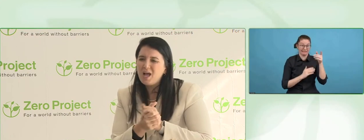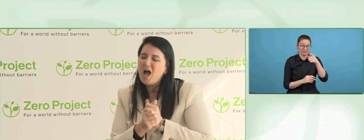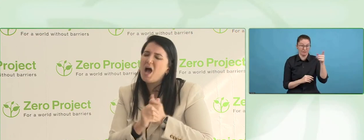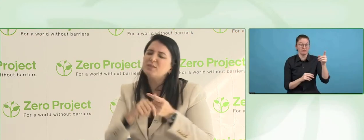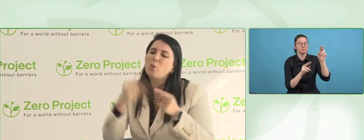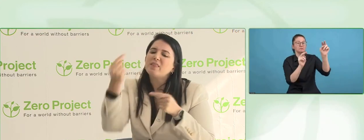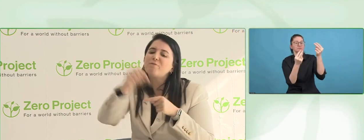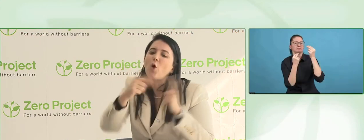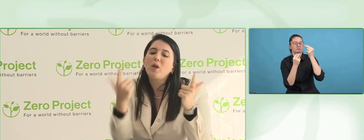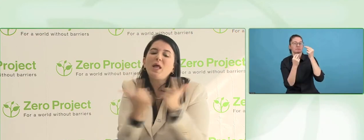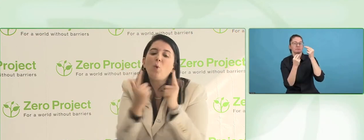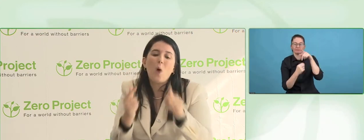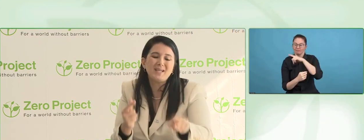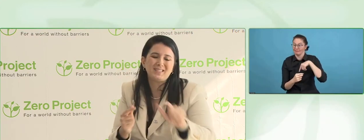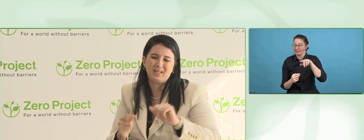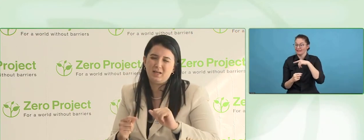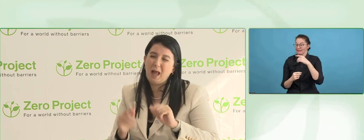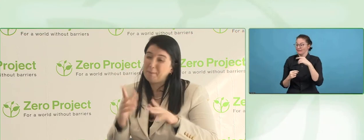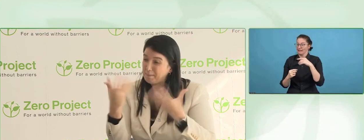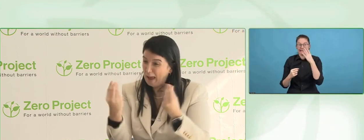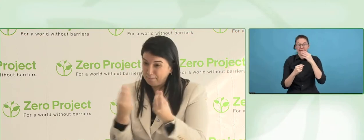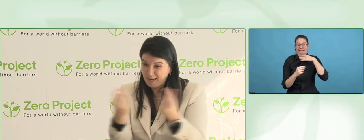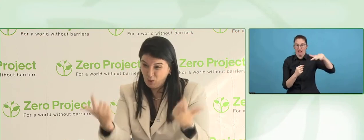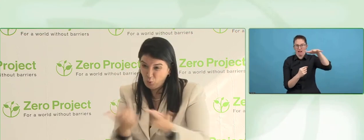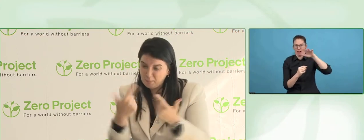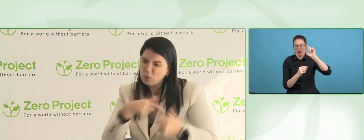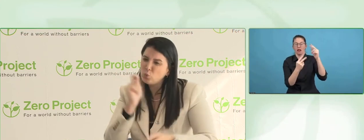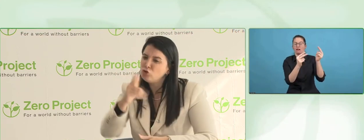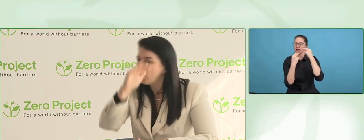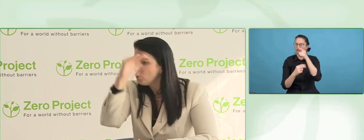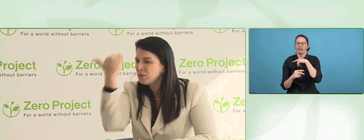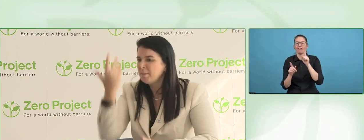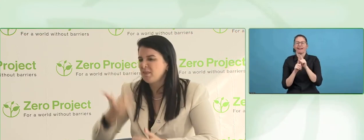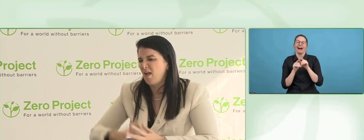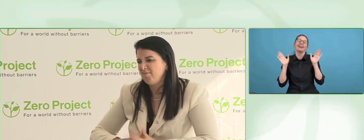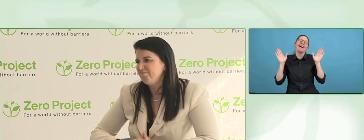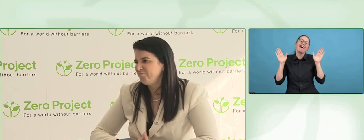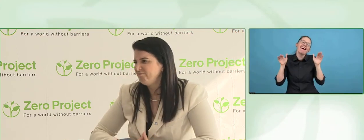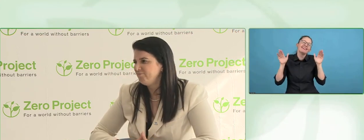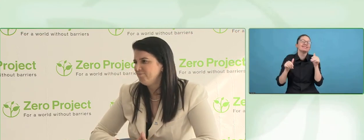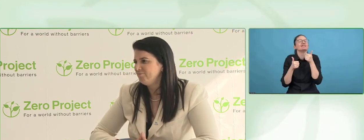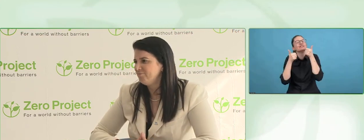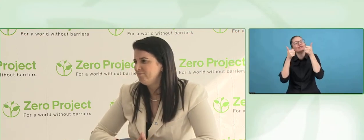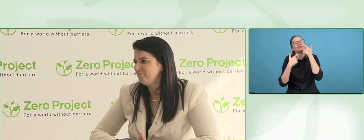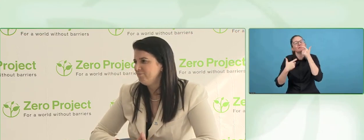if I want to be in that election, need to pay in my money, because if